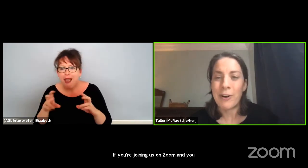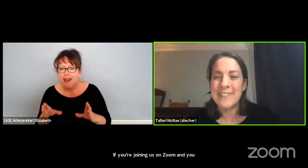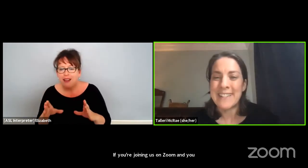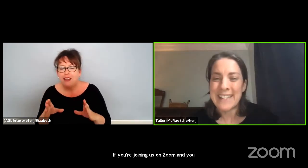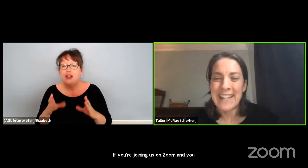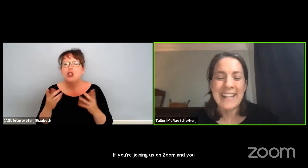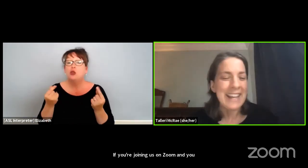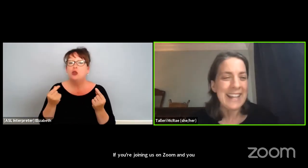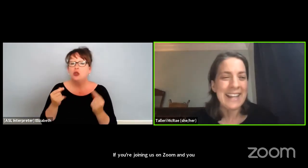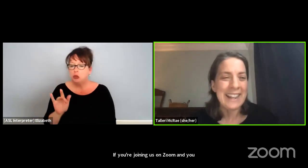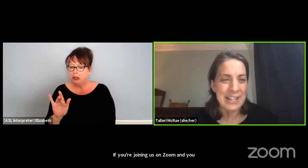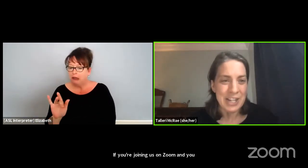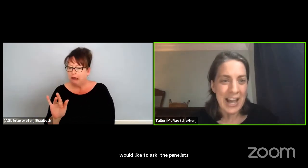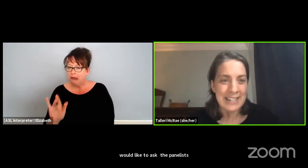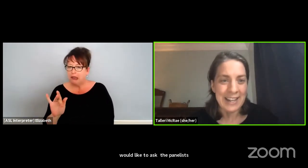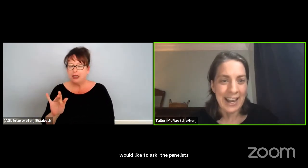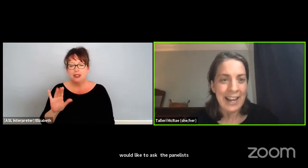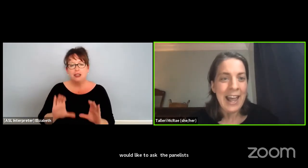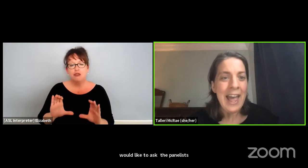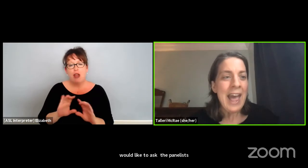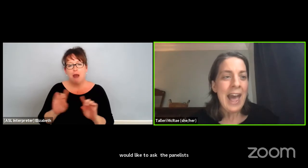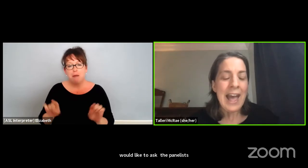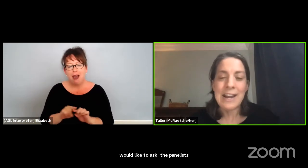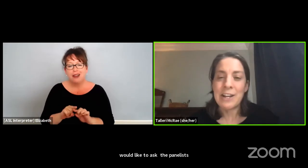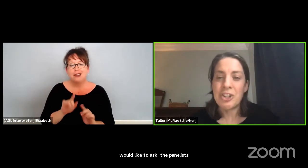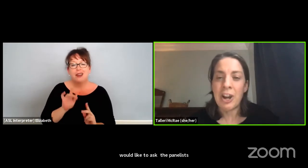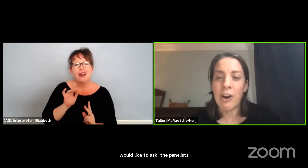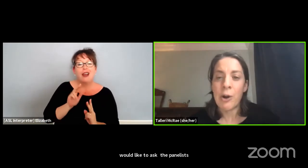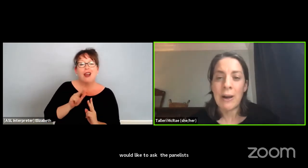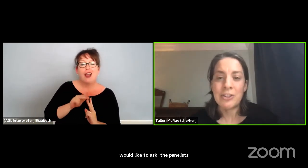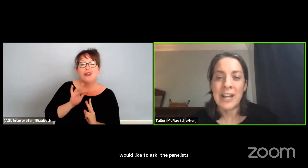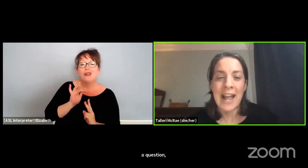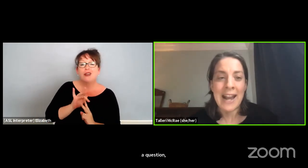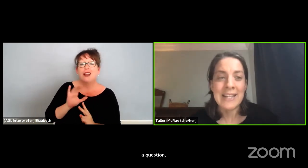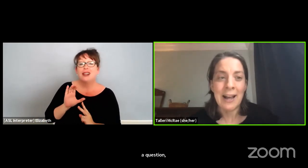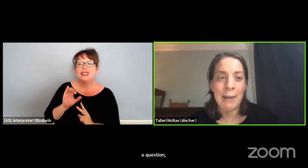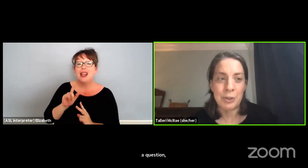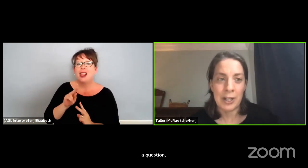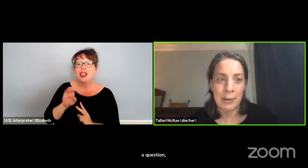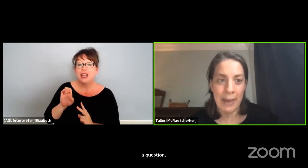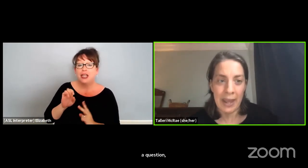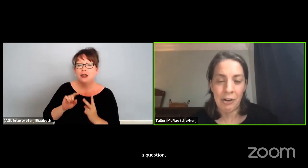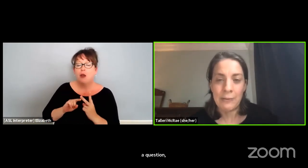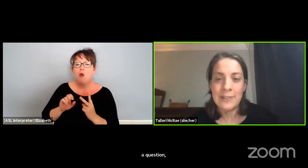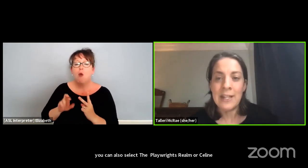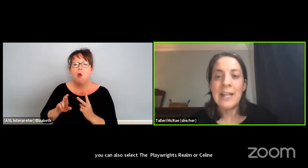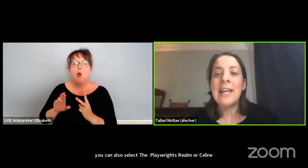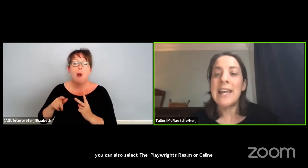or Celine in the chat tonight and share a question anytime during the panel.